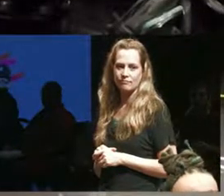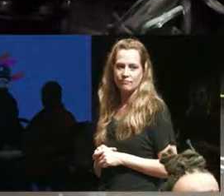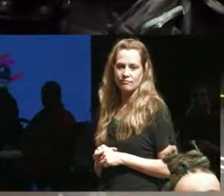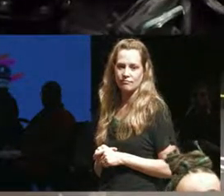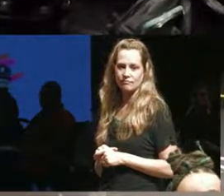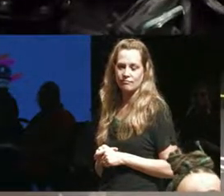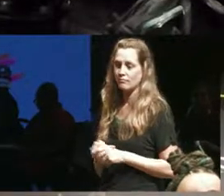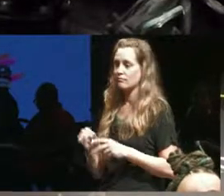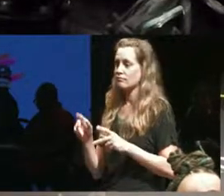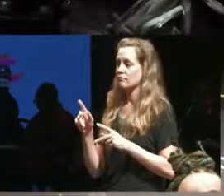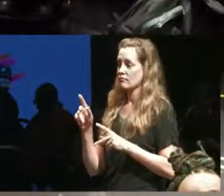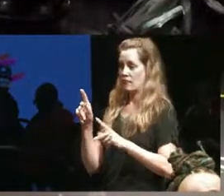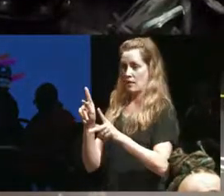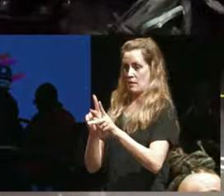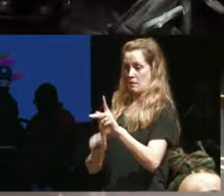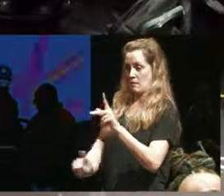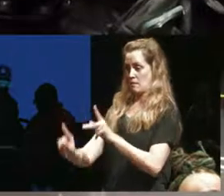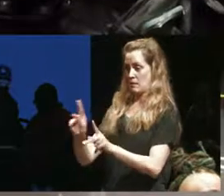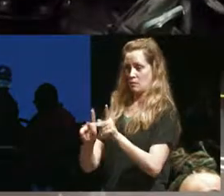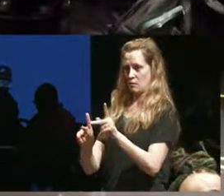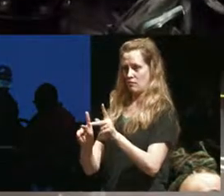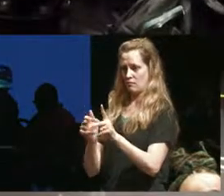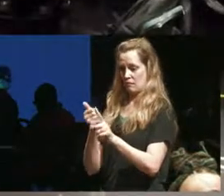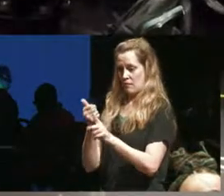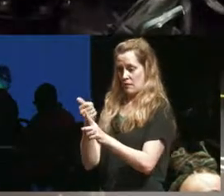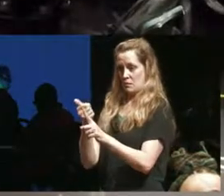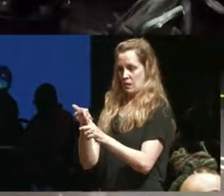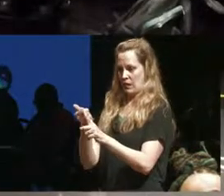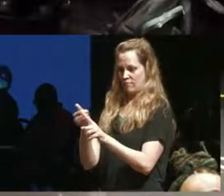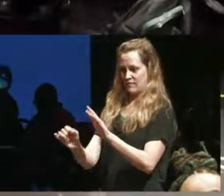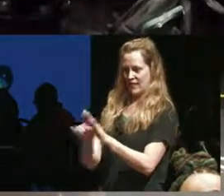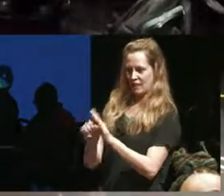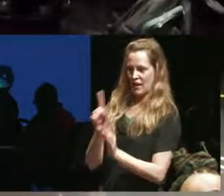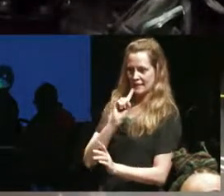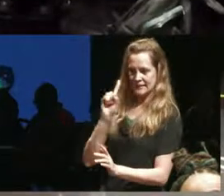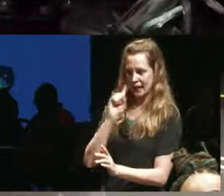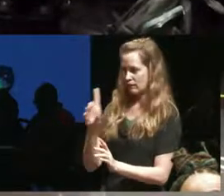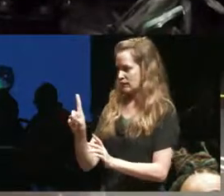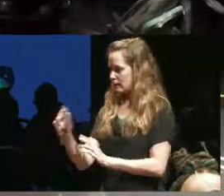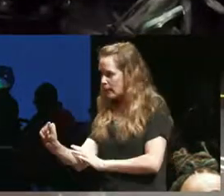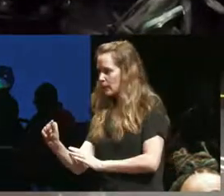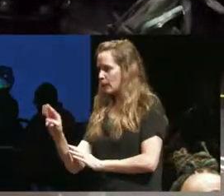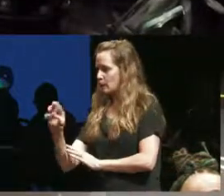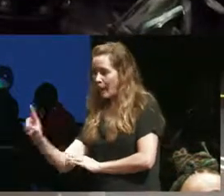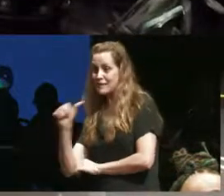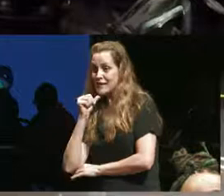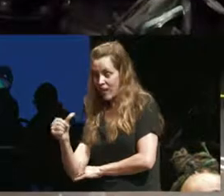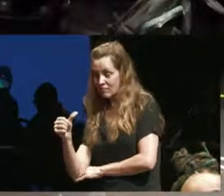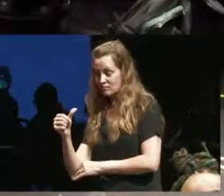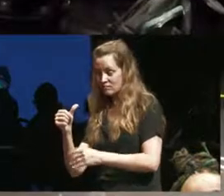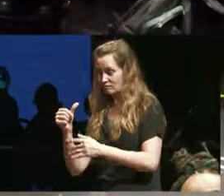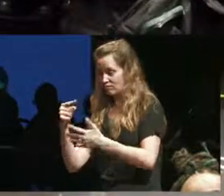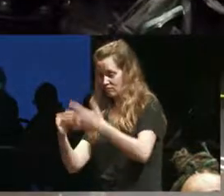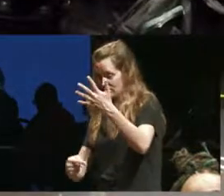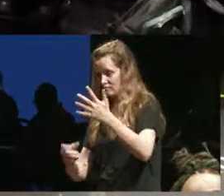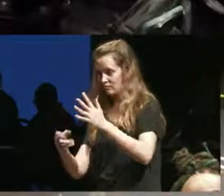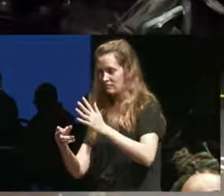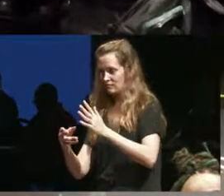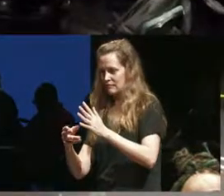with mad blind disabled arts deaf arts all of those if if they consider it a